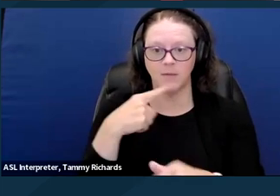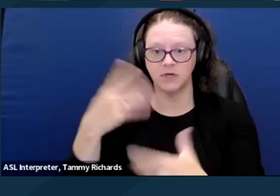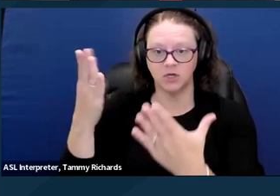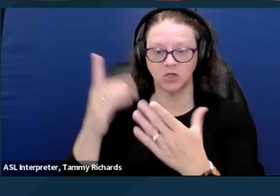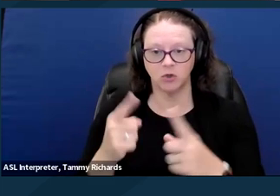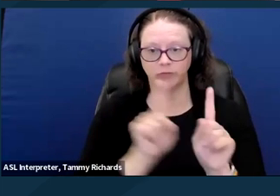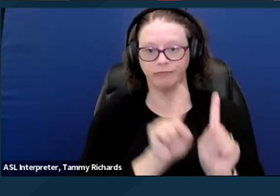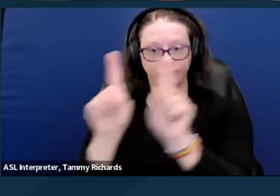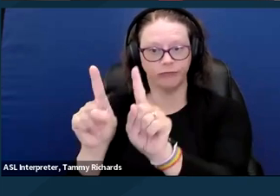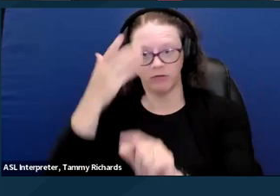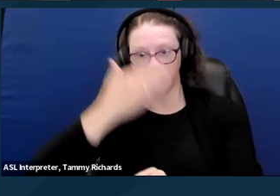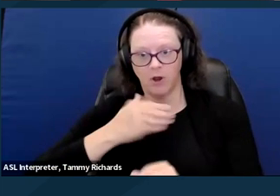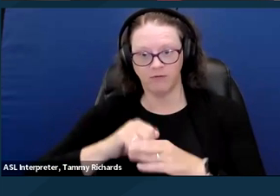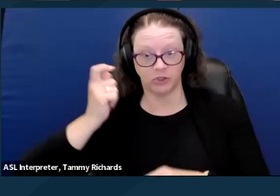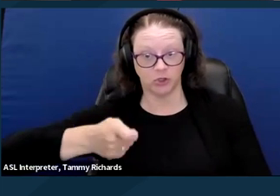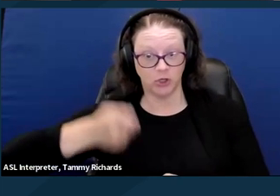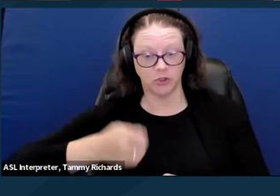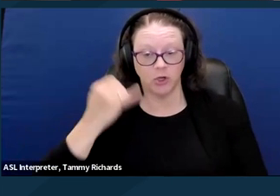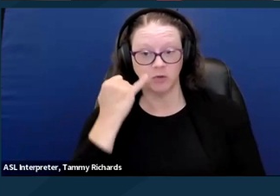If the judge decides you qualify for CARE Court,